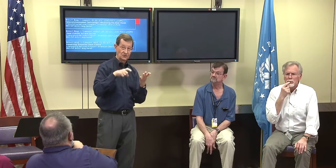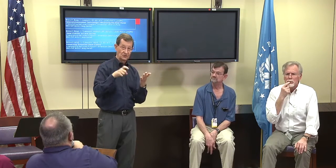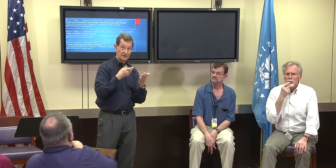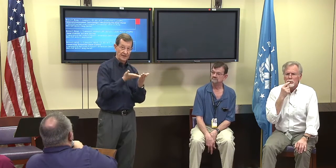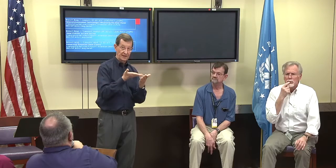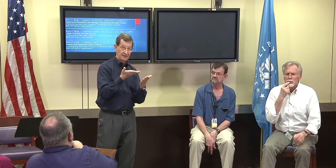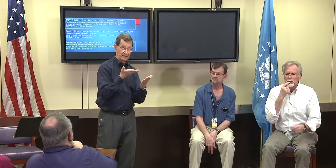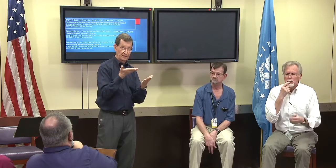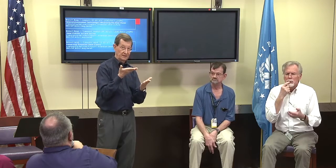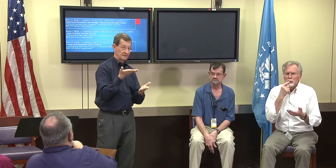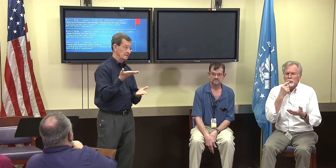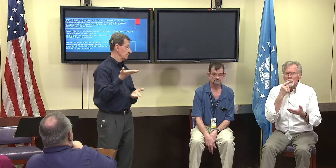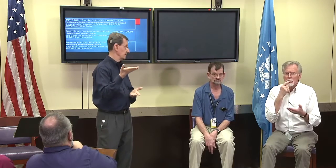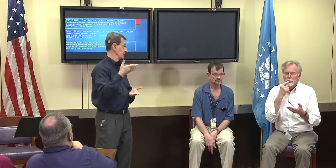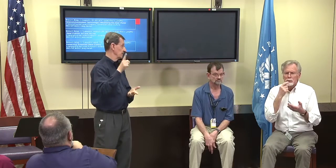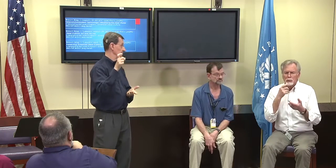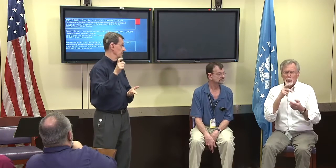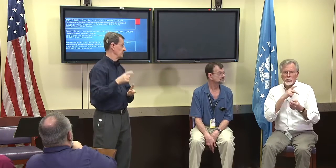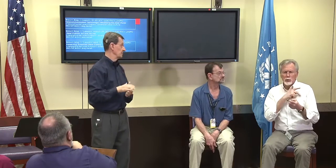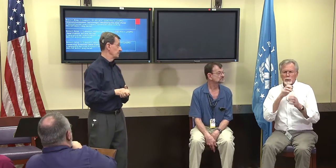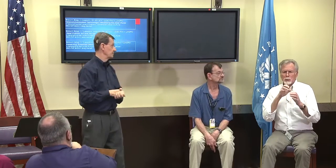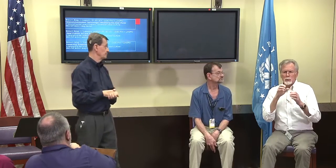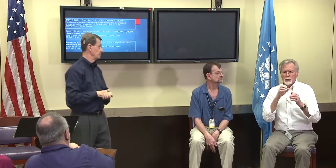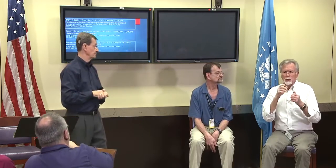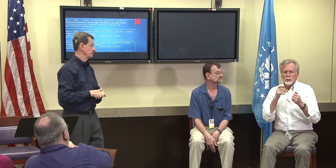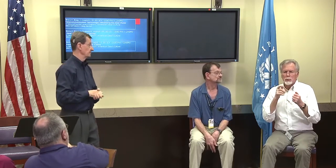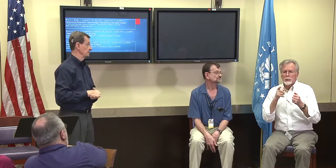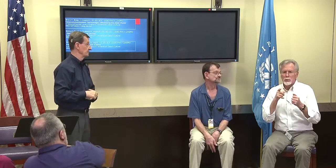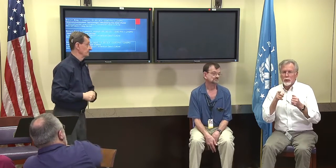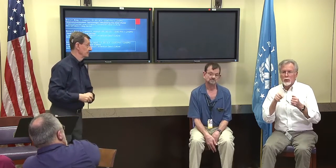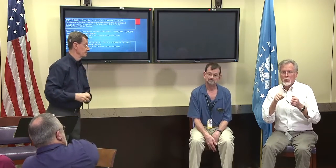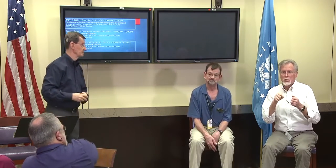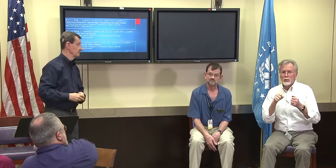would you prefer simultaneous communication?